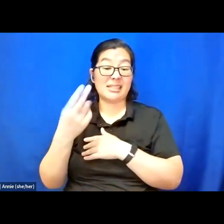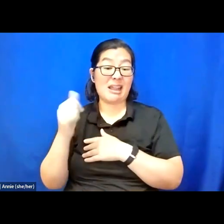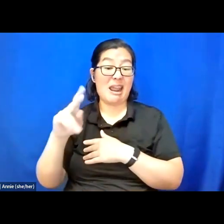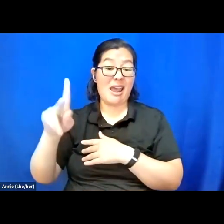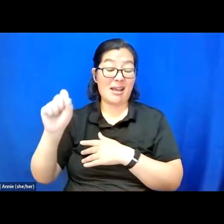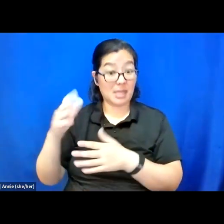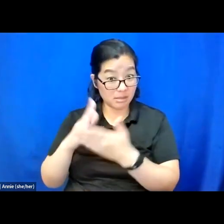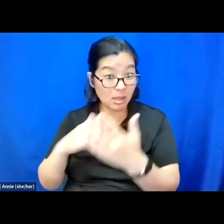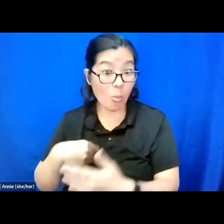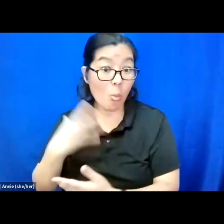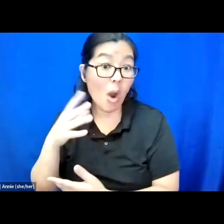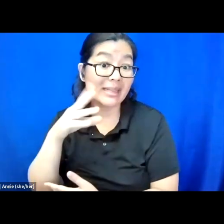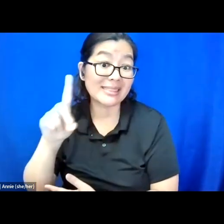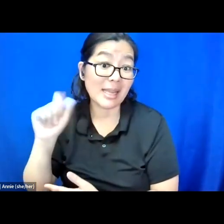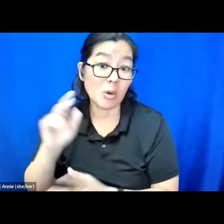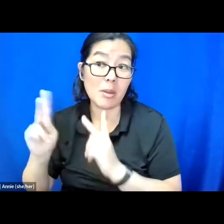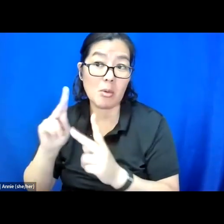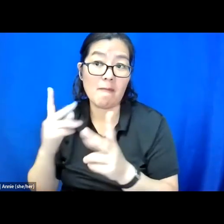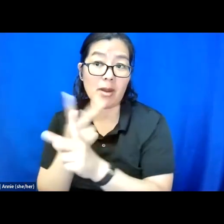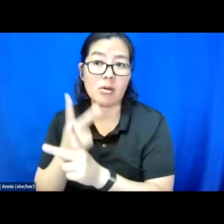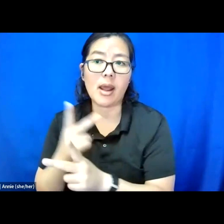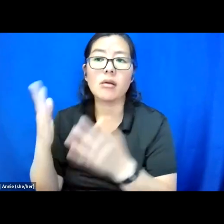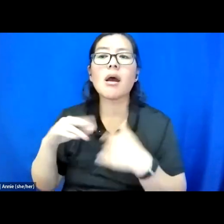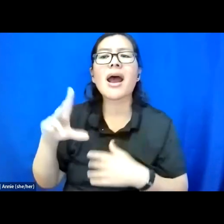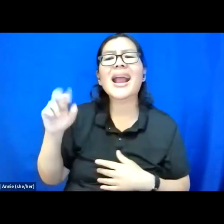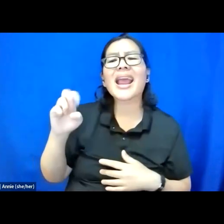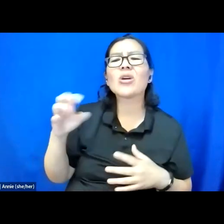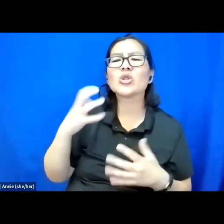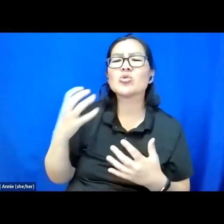Care is reclaiming crip language like Leroy.